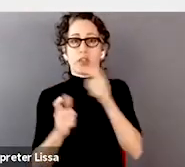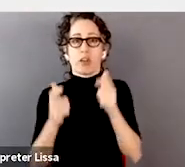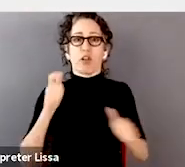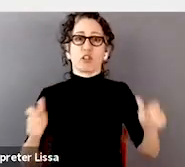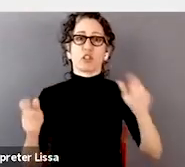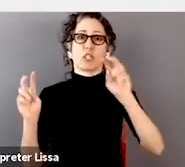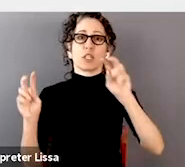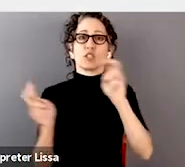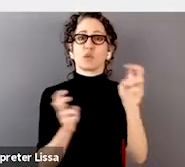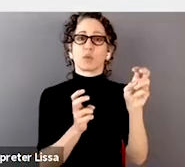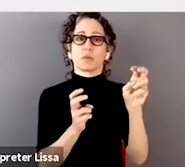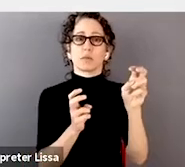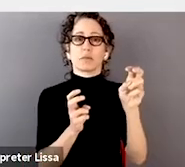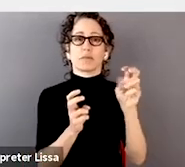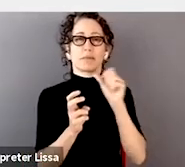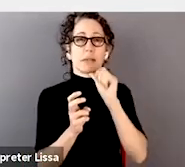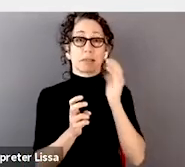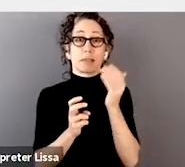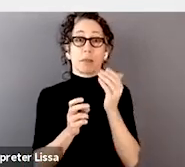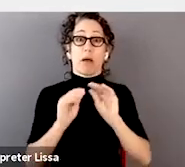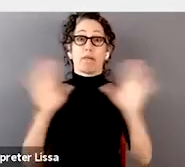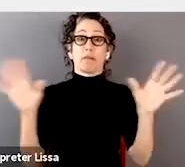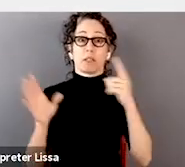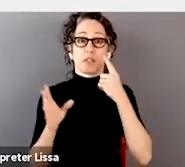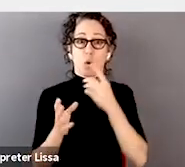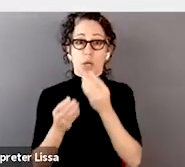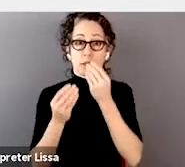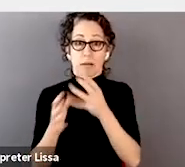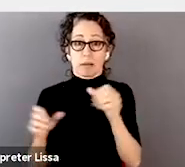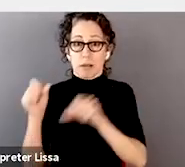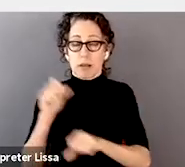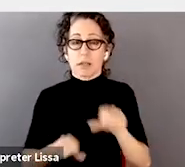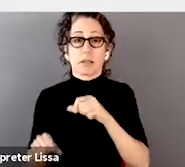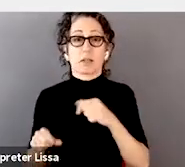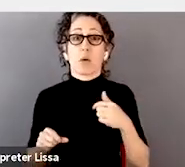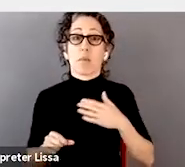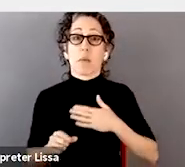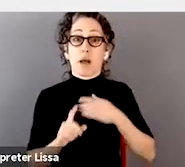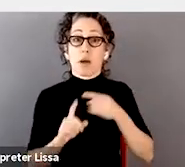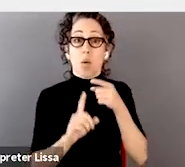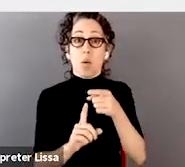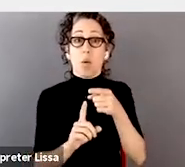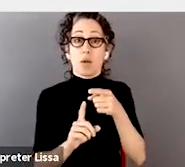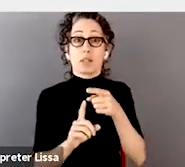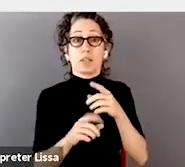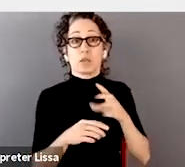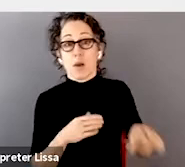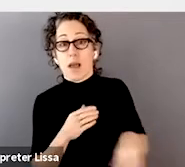And so my recommendation is to gain more breadth in additional areas to help with that.